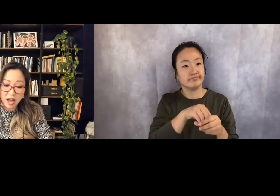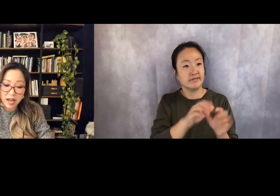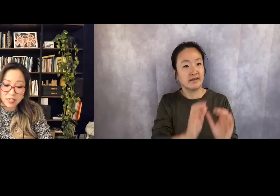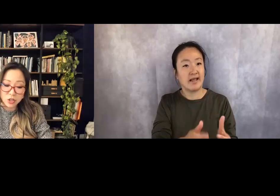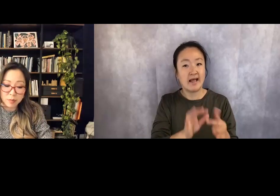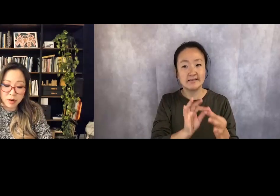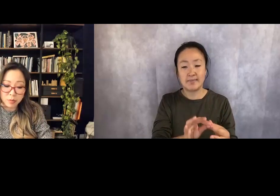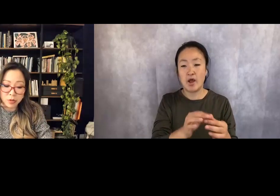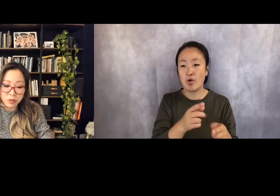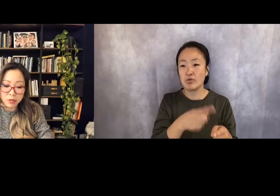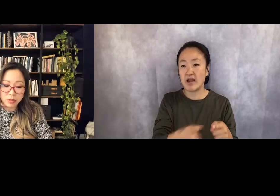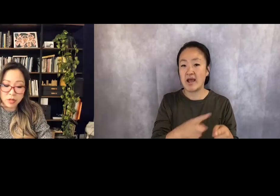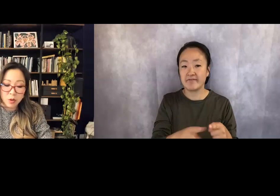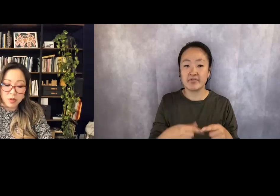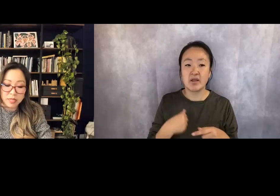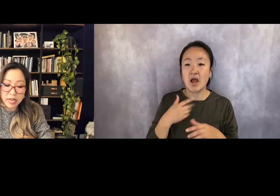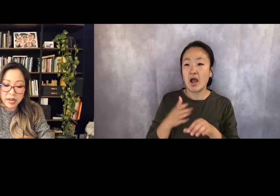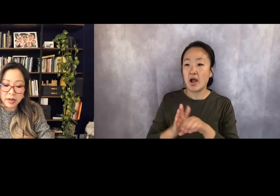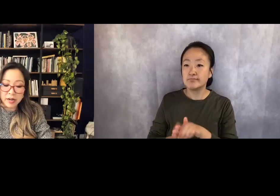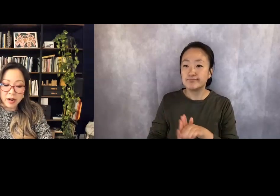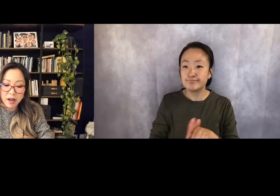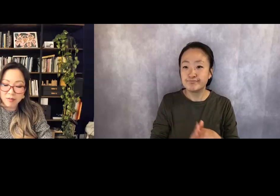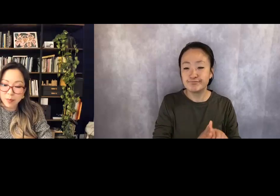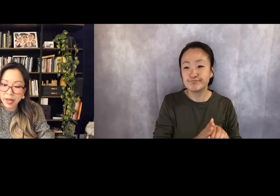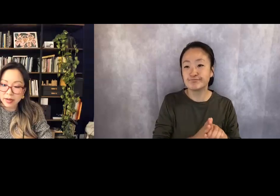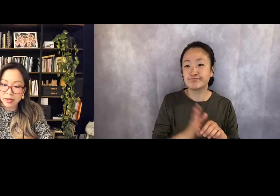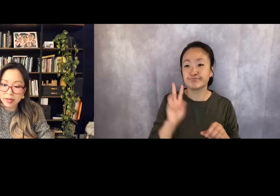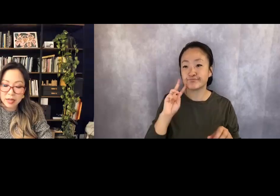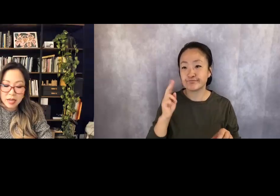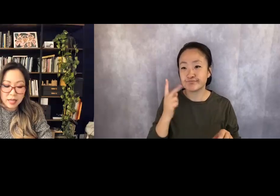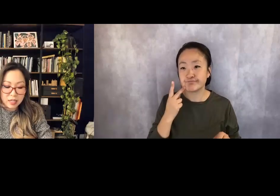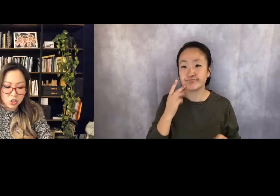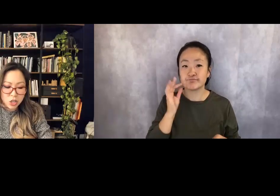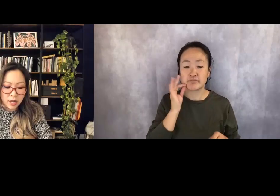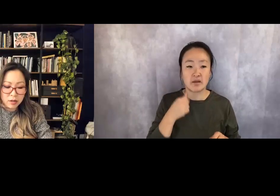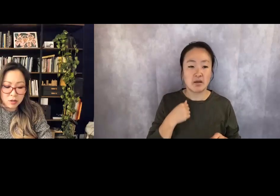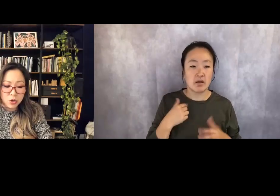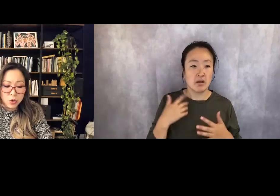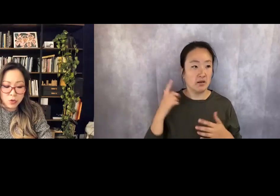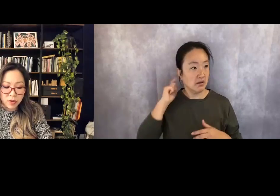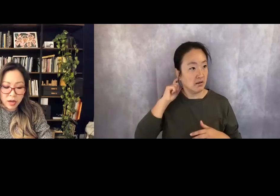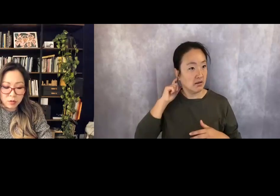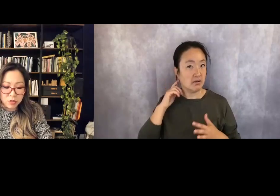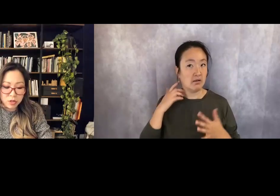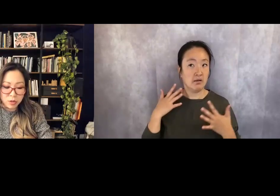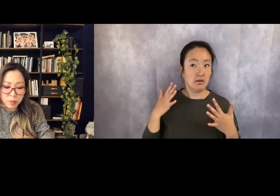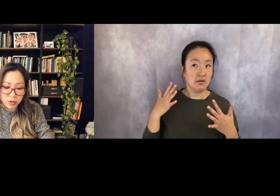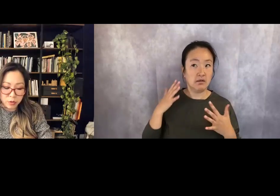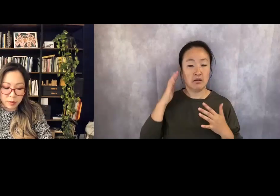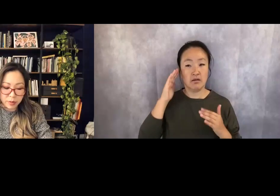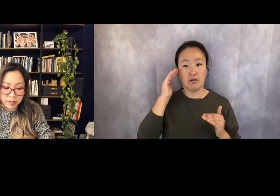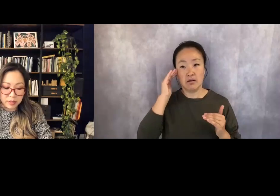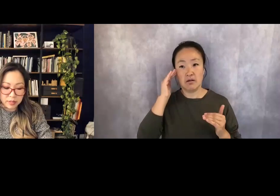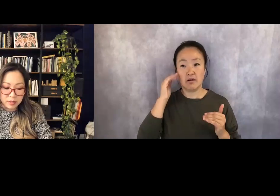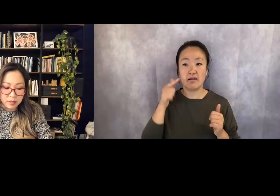I chop our produce with an air of panic, like a child who found the murder weapon.